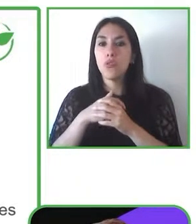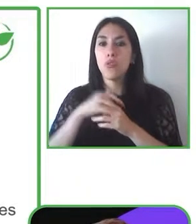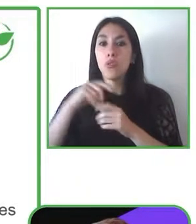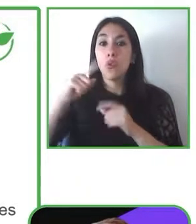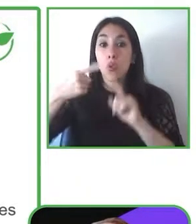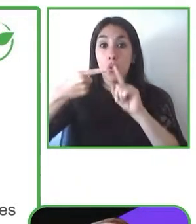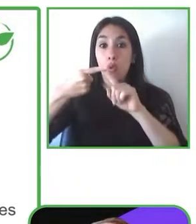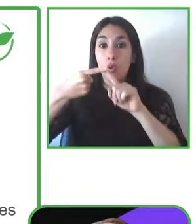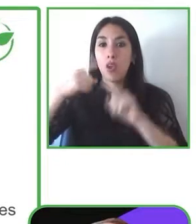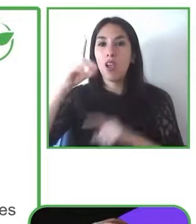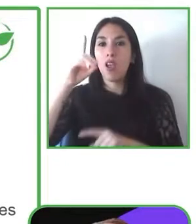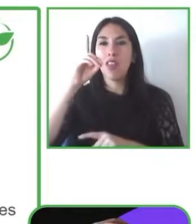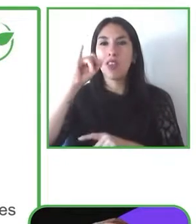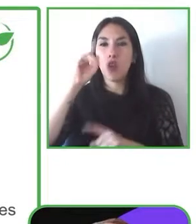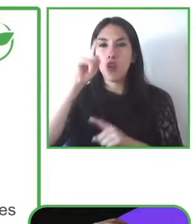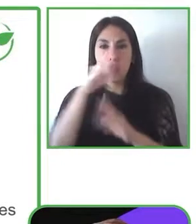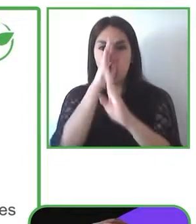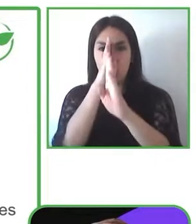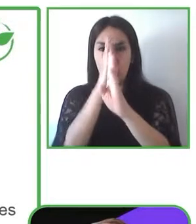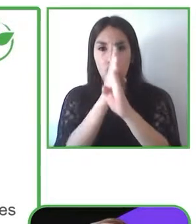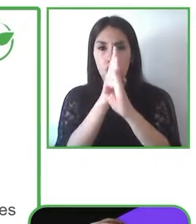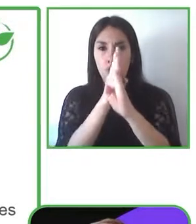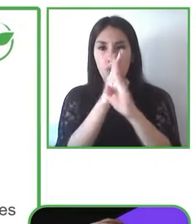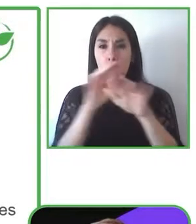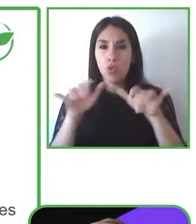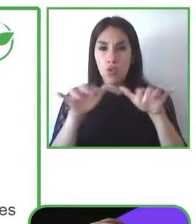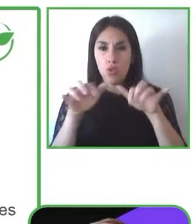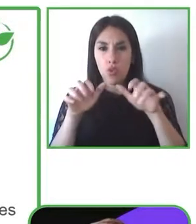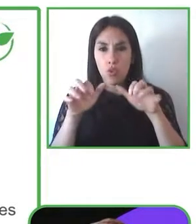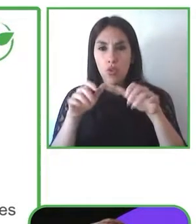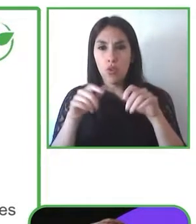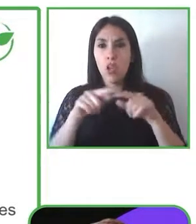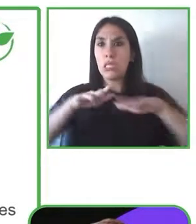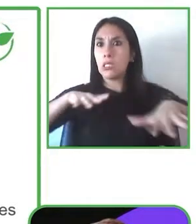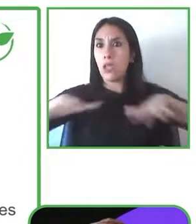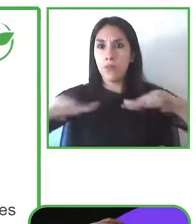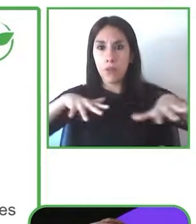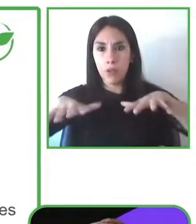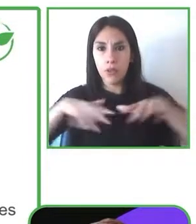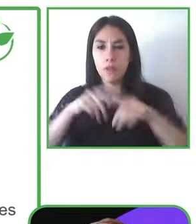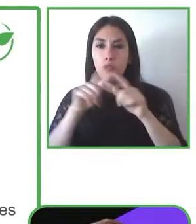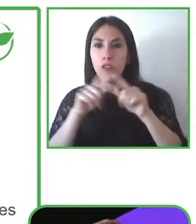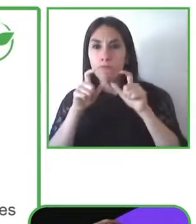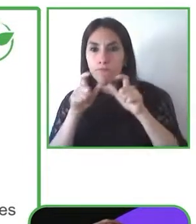this process needs to consider accessibility also indirect impact is important here in this